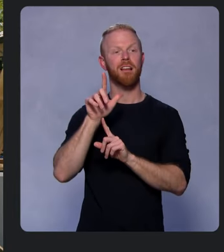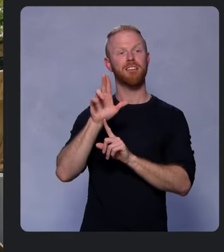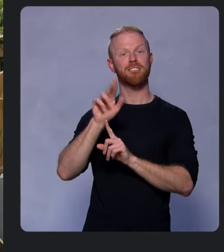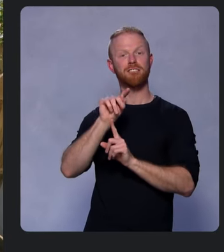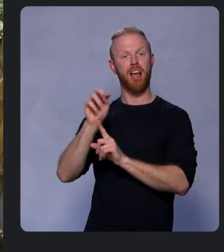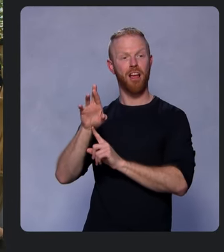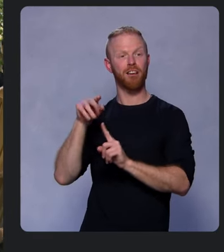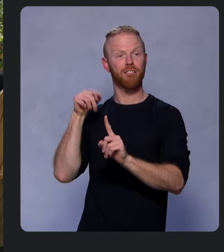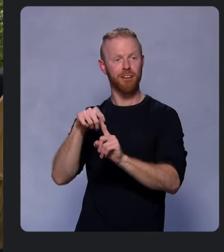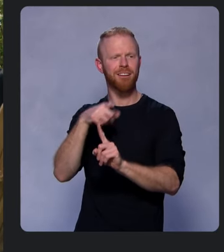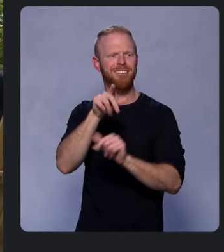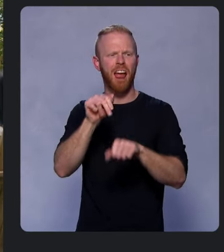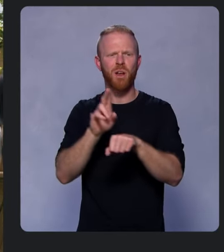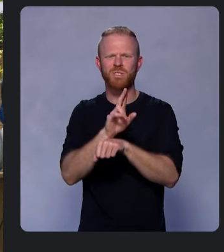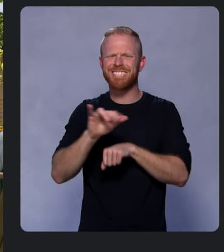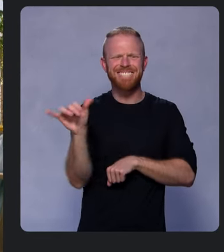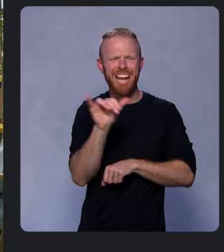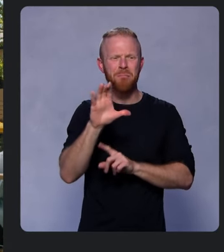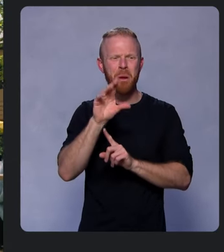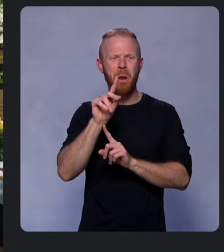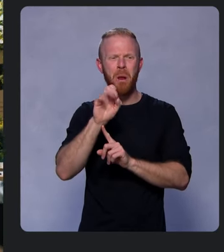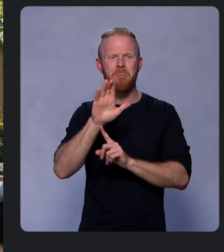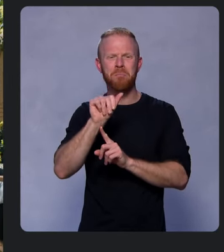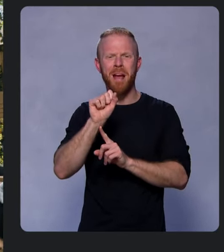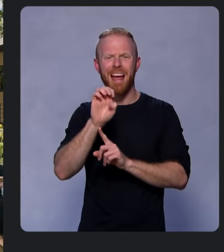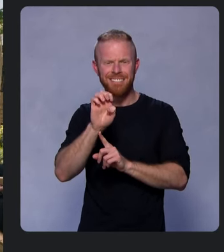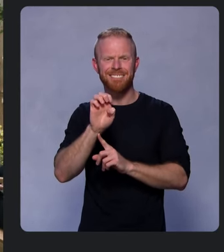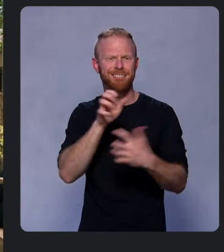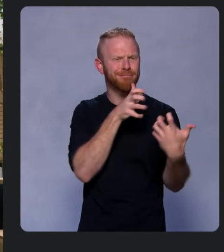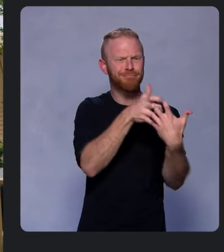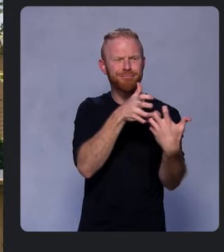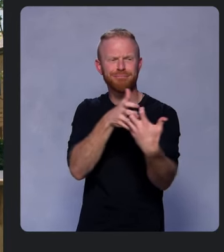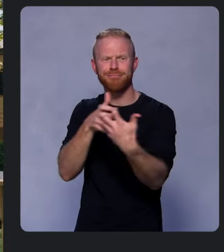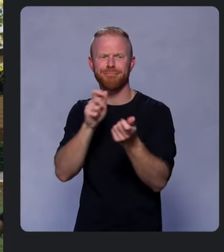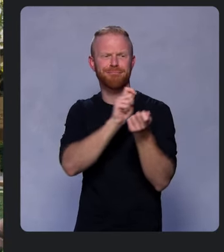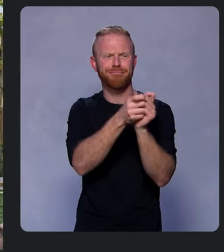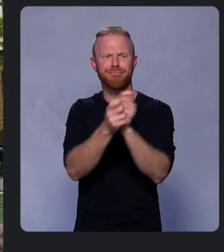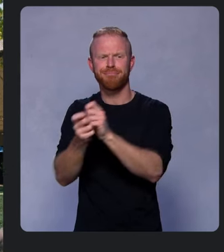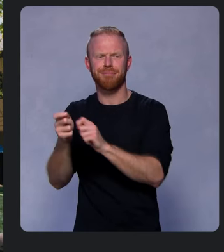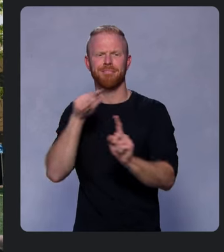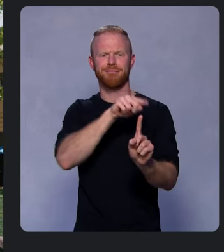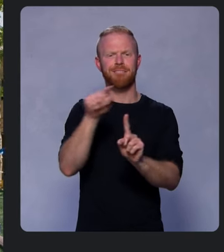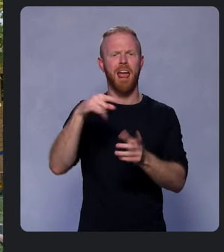you can use the same code base to compile apps directly into machine code for Android,